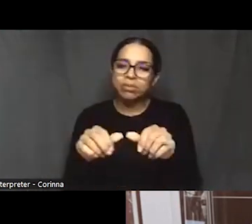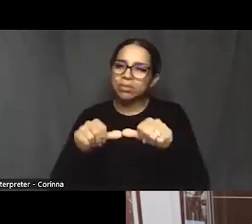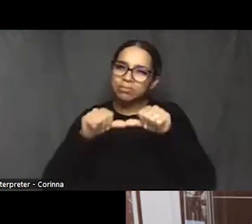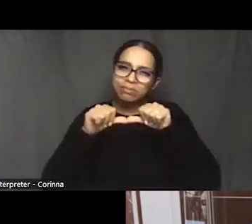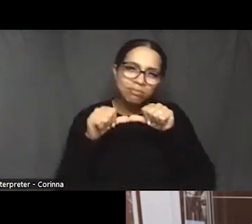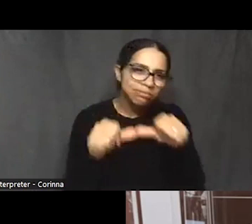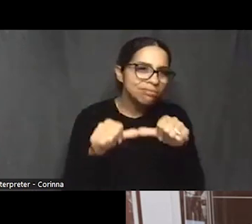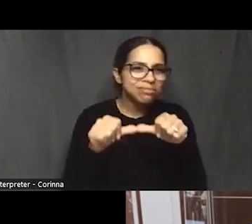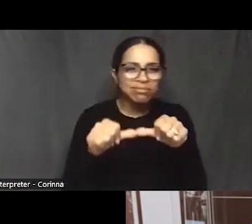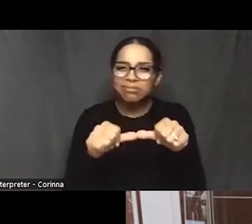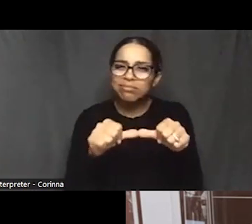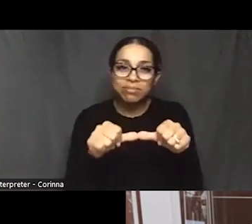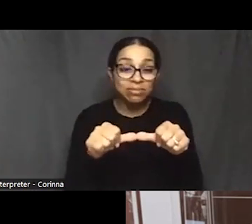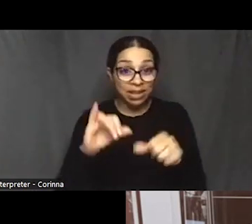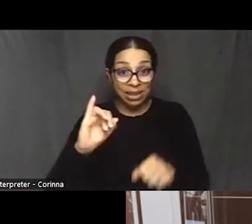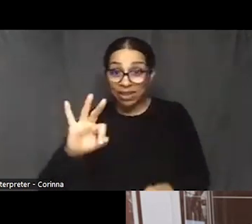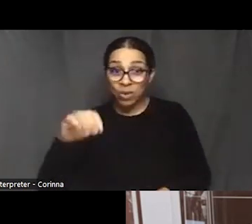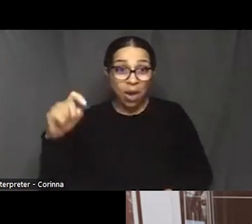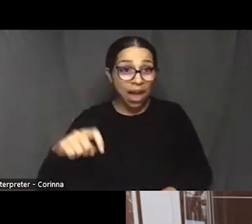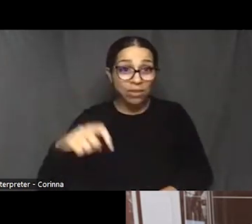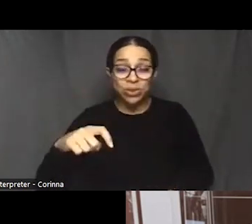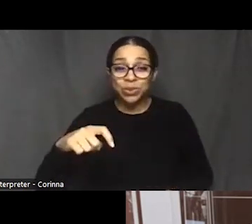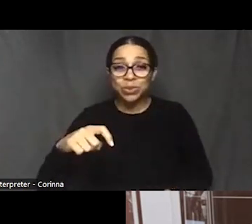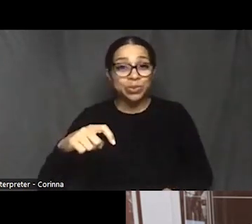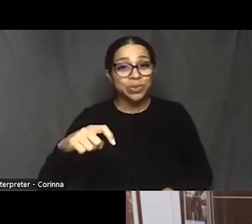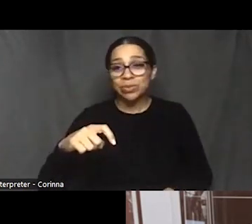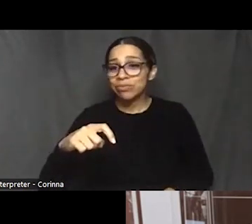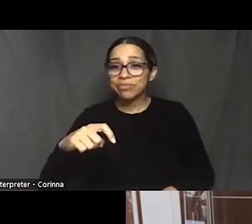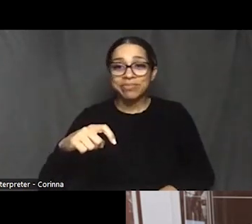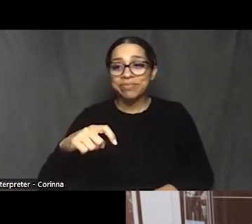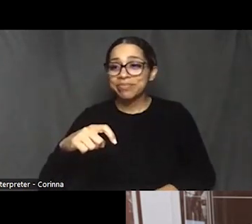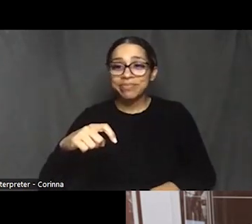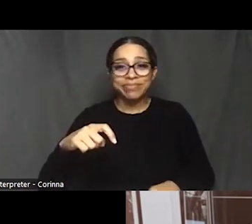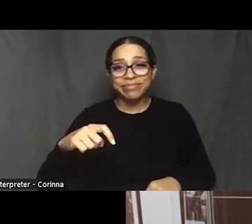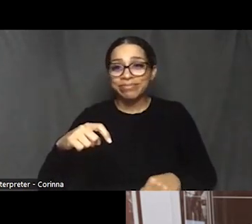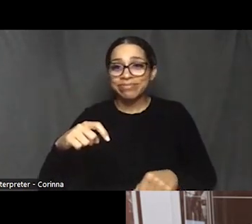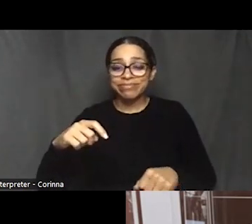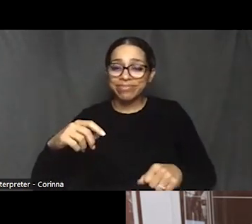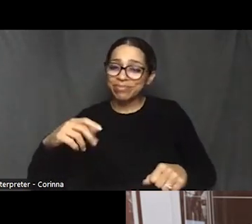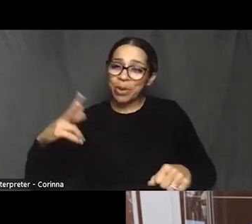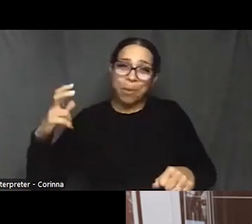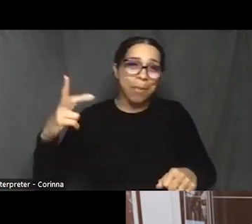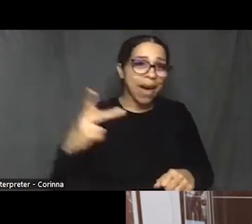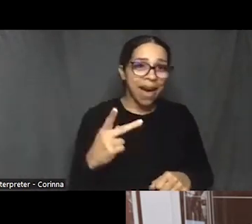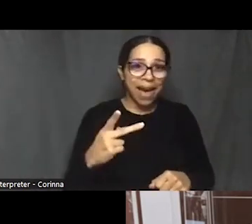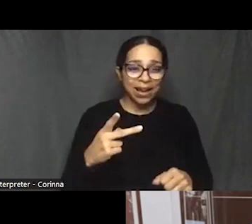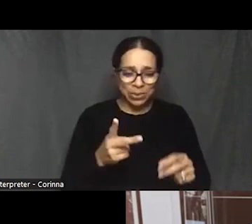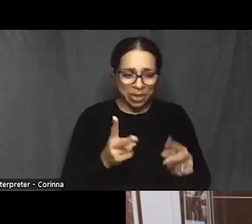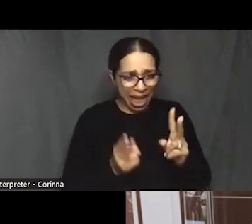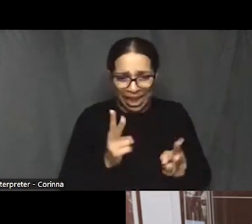If you got to go back to the to the to the editing floor and pick up some more pieces and make your film an hour after it,